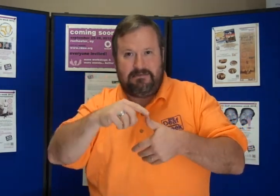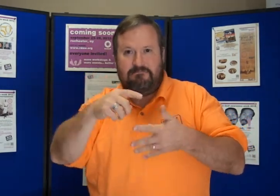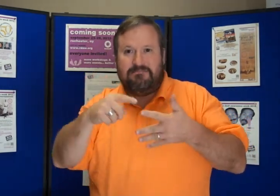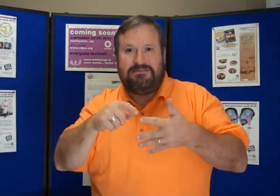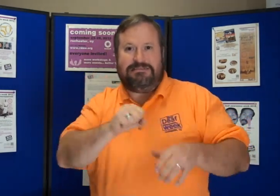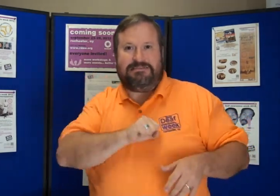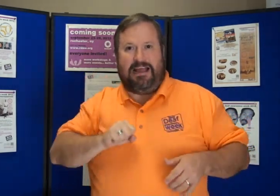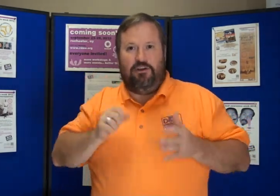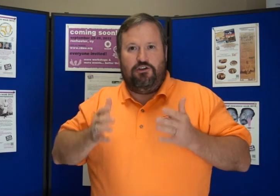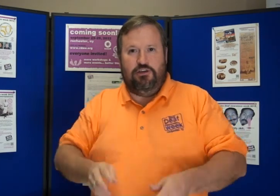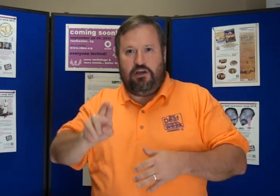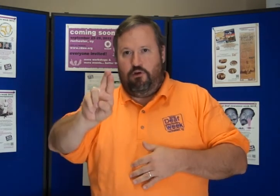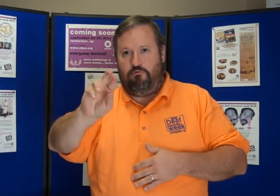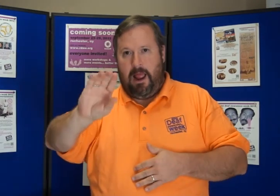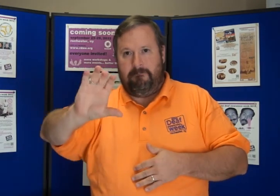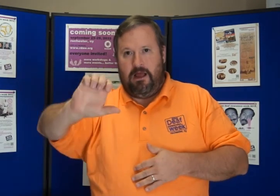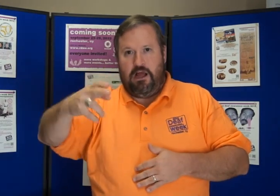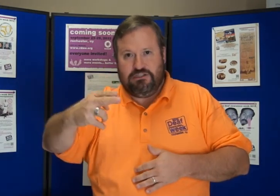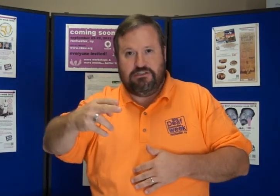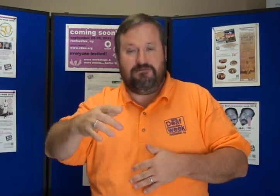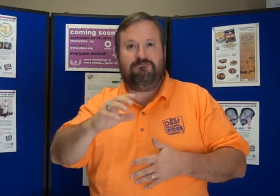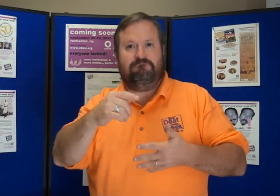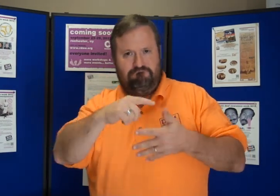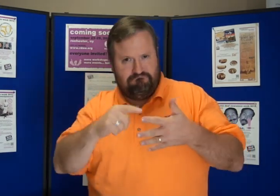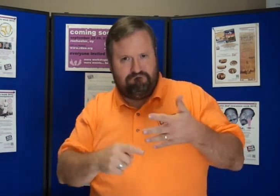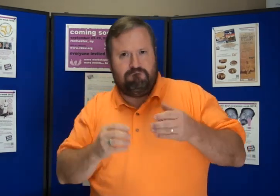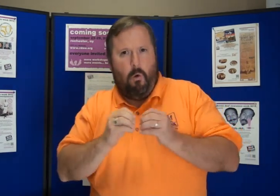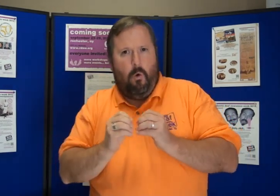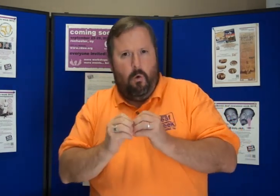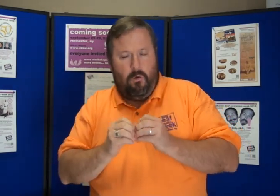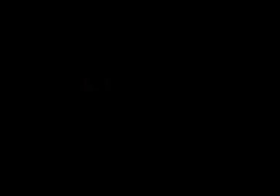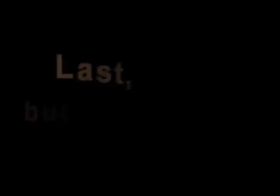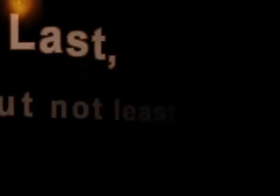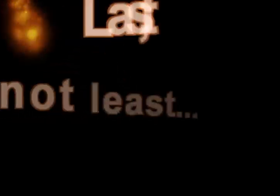Other one will be Senator Robach. And many more important speakers will be there.